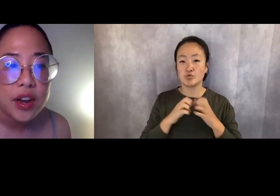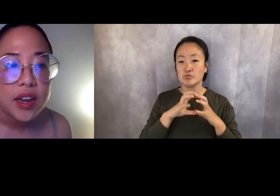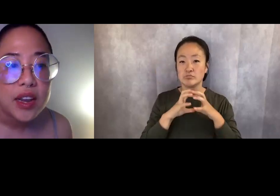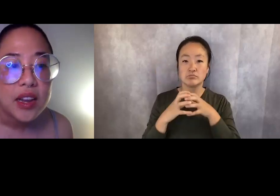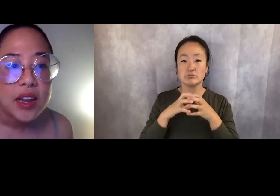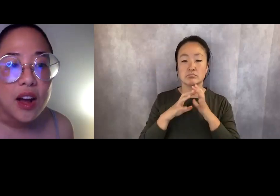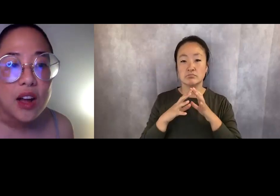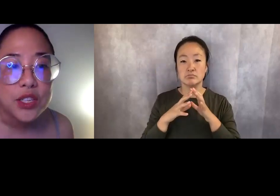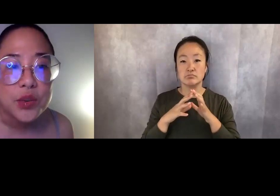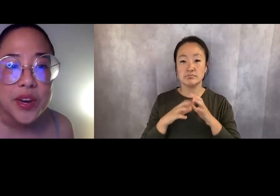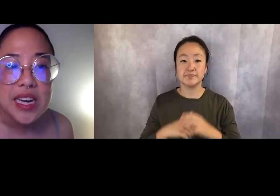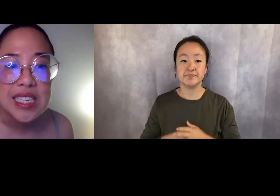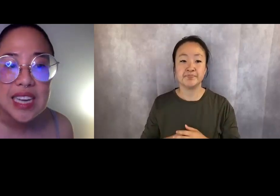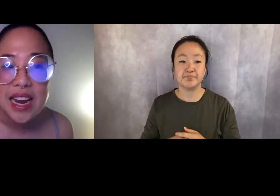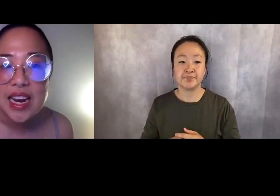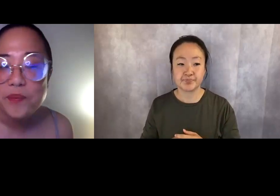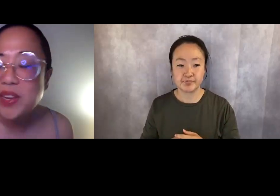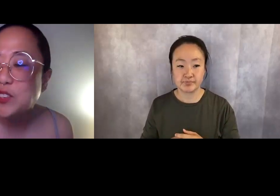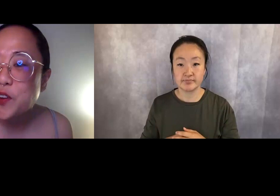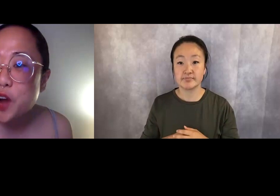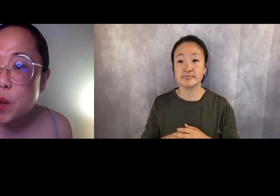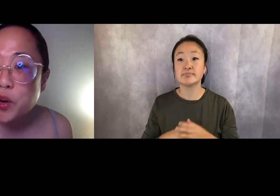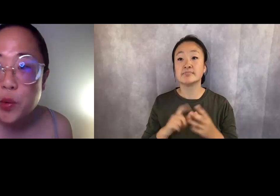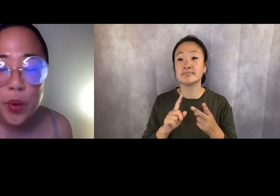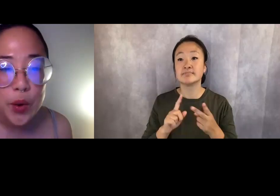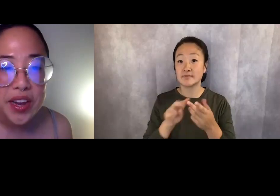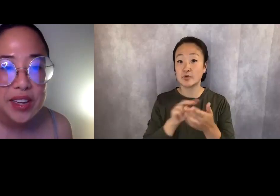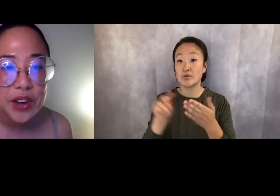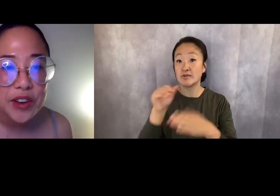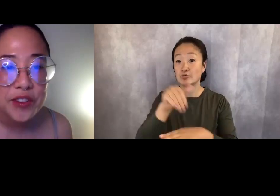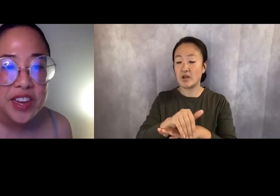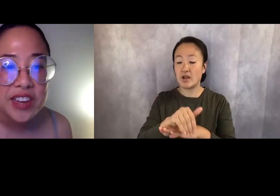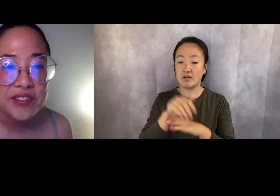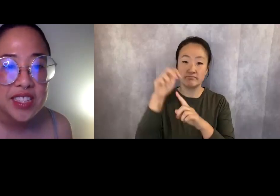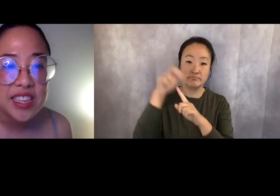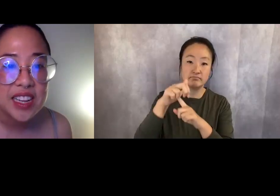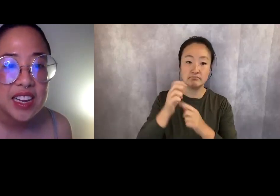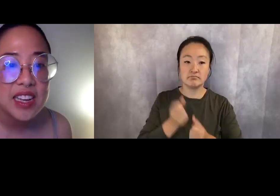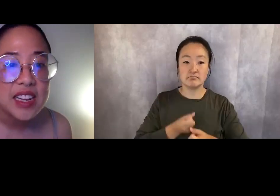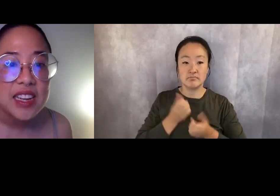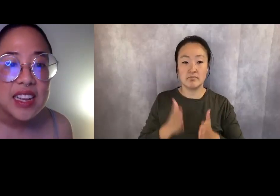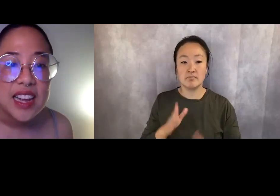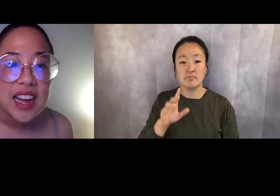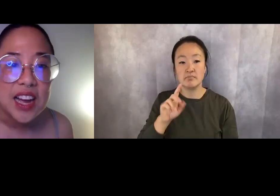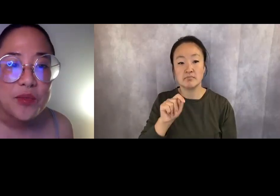Also, reading tonight is phenomenal poet, Tarfia Faizullah. Tarfia will read first,